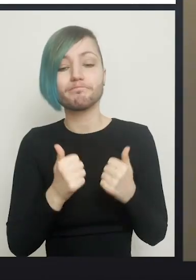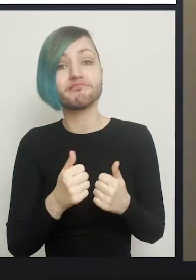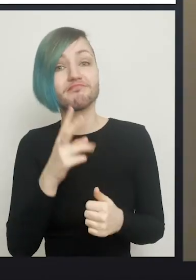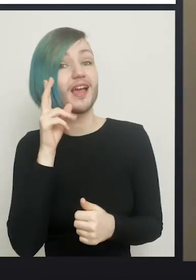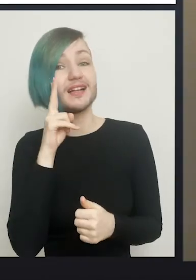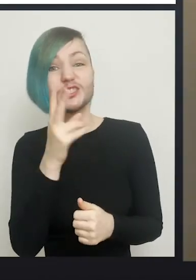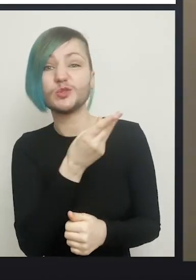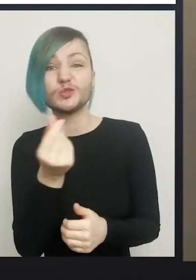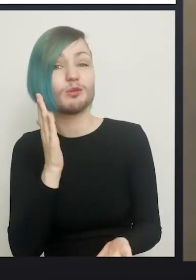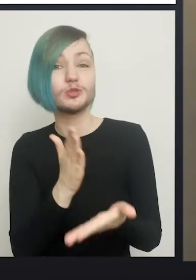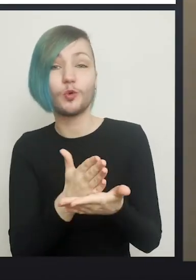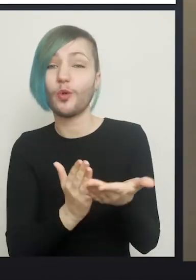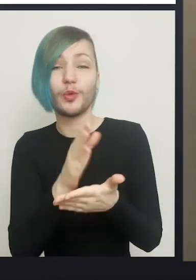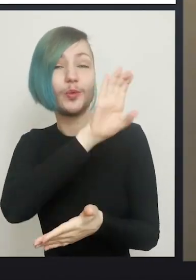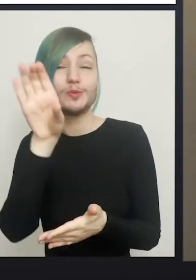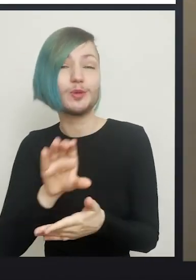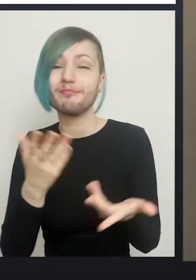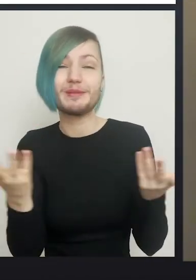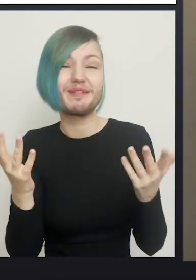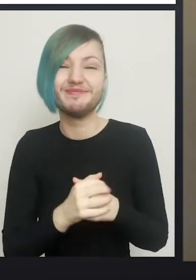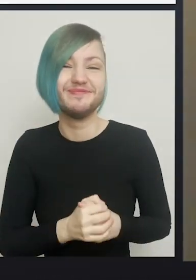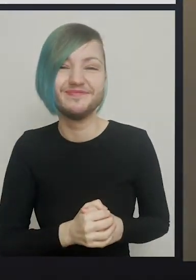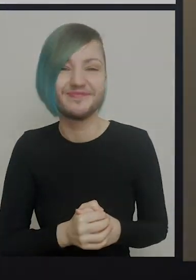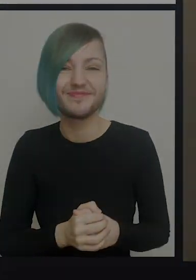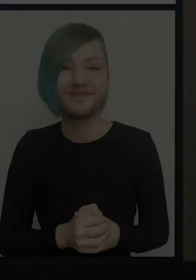I'll no doubt see you at some point soon, probably on Zoom somewhere.